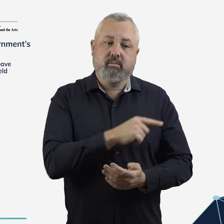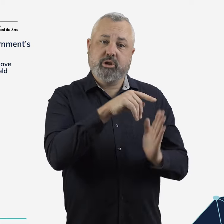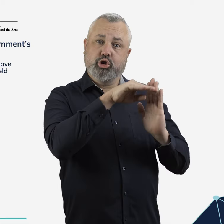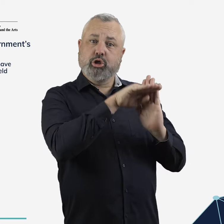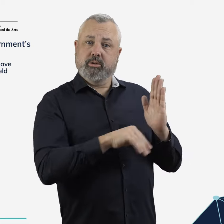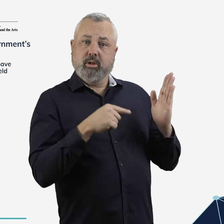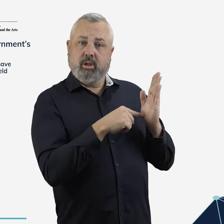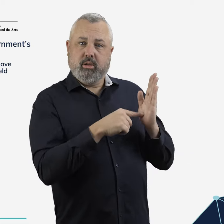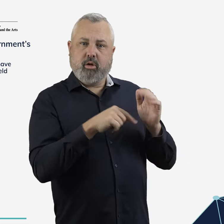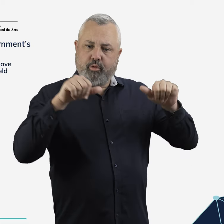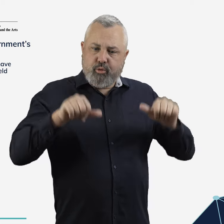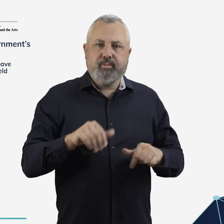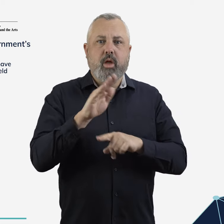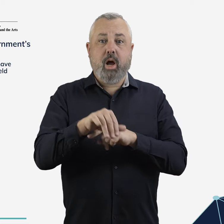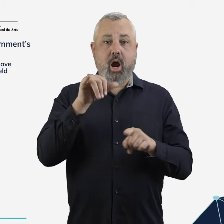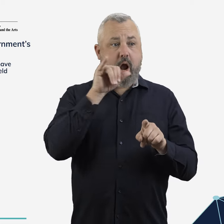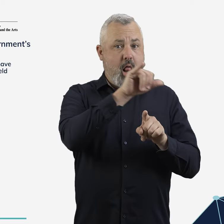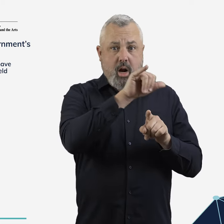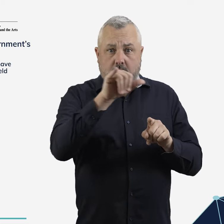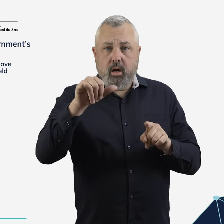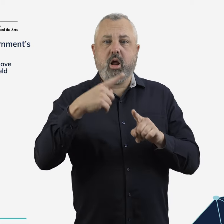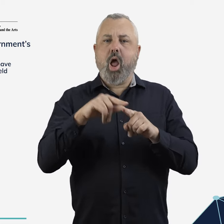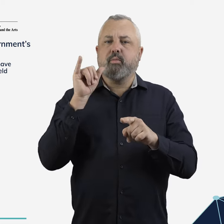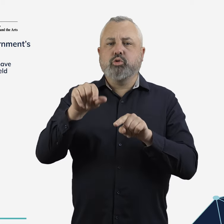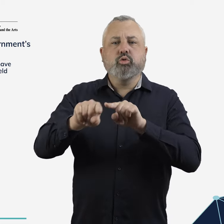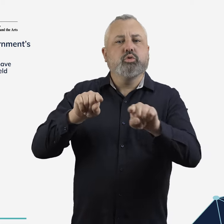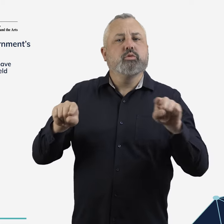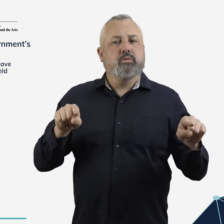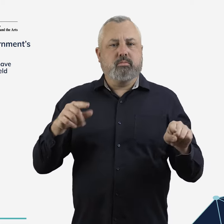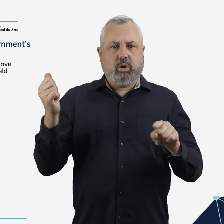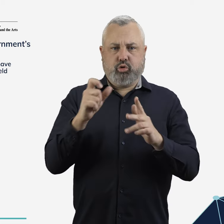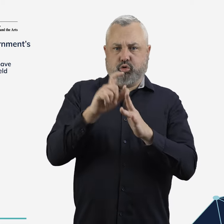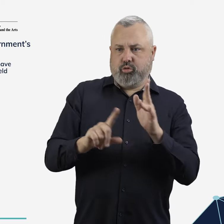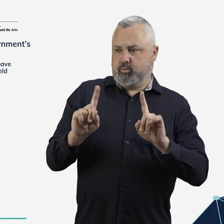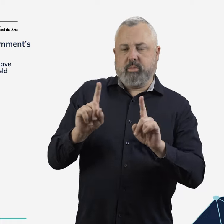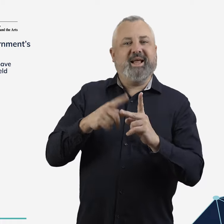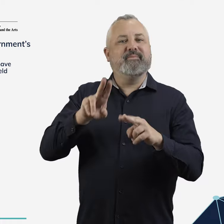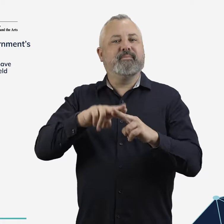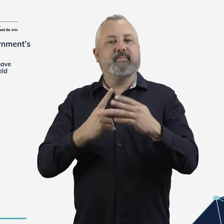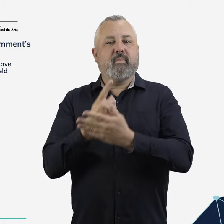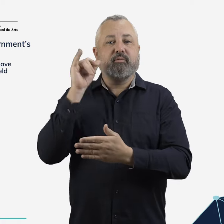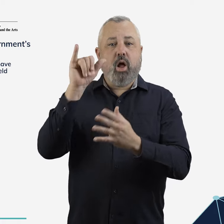The charter will set out expectations related to the prompt payment of refunds, across all fare types, when flights